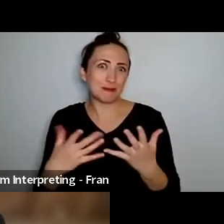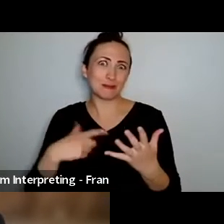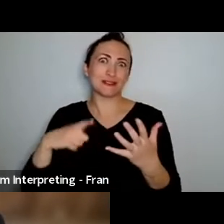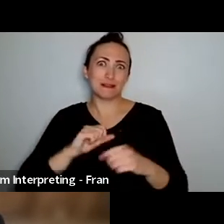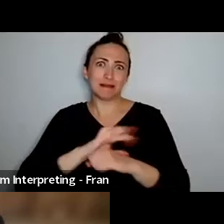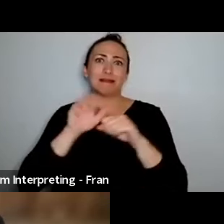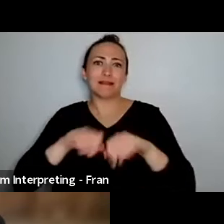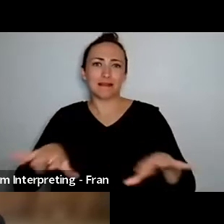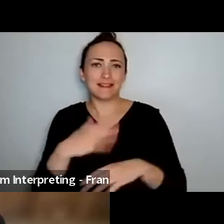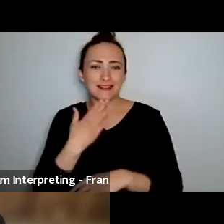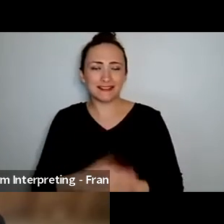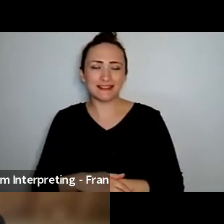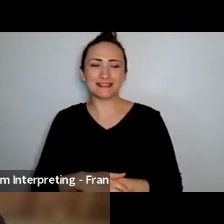Could we have an interpreter swap please?